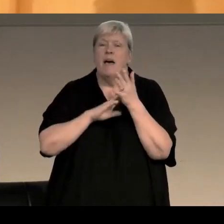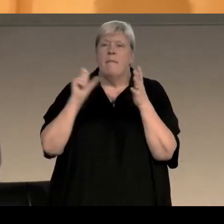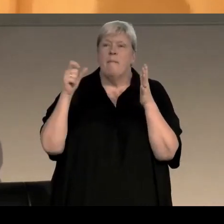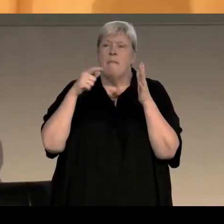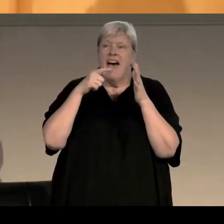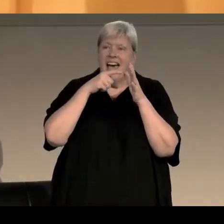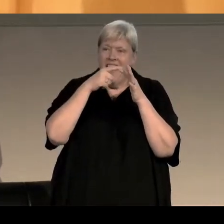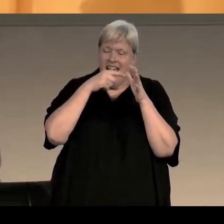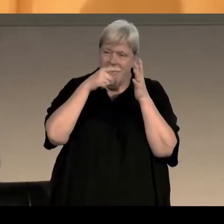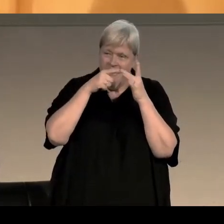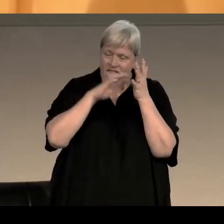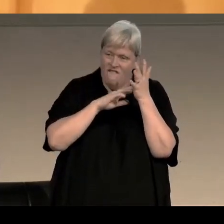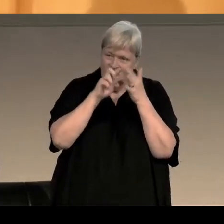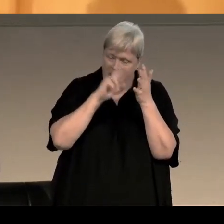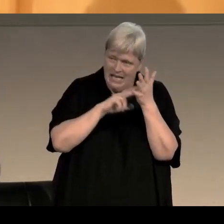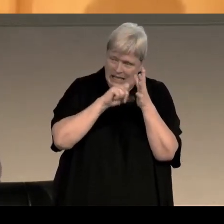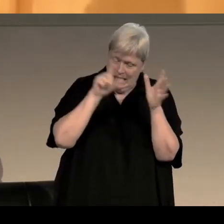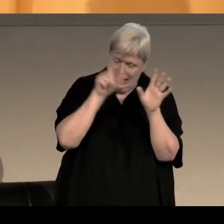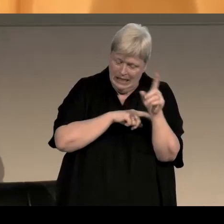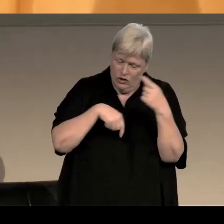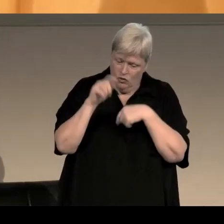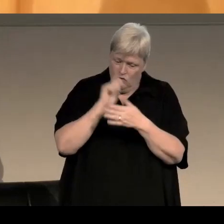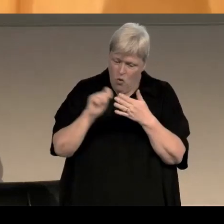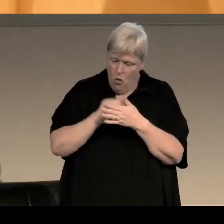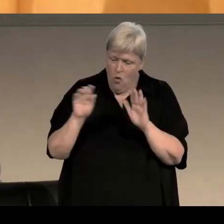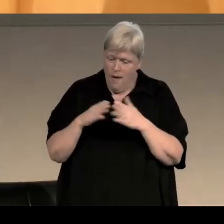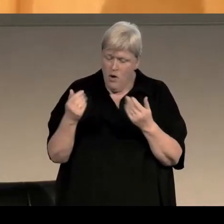and coincidentally around about the same time that we were talking about the devolution referendum,